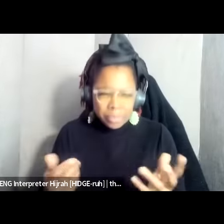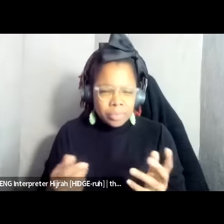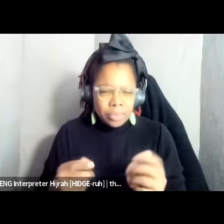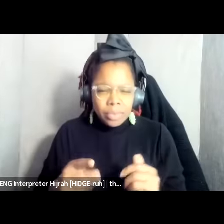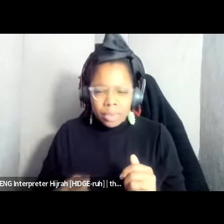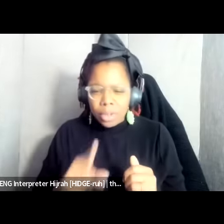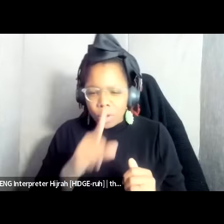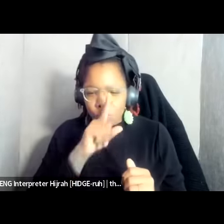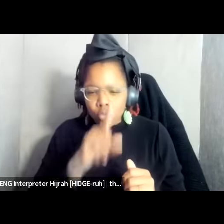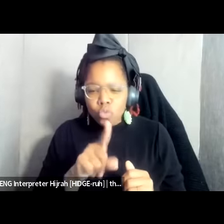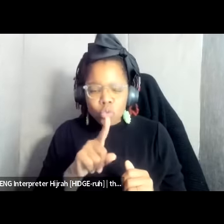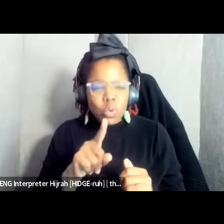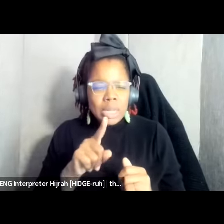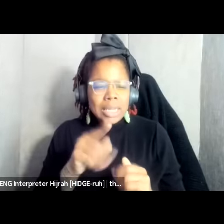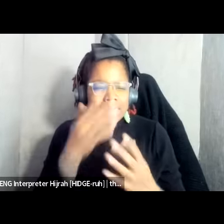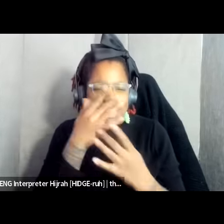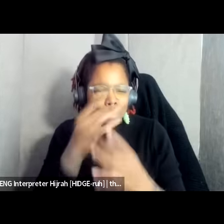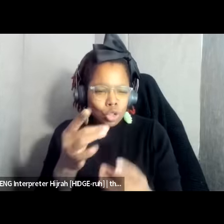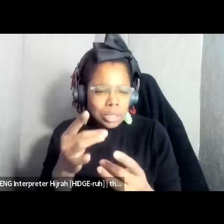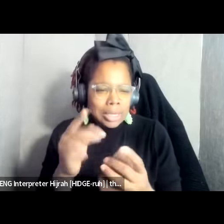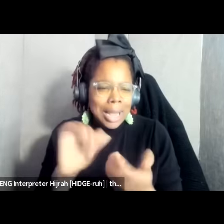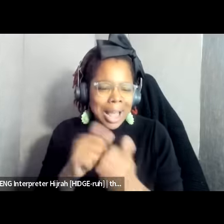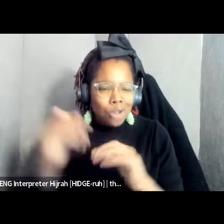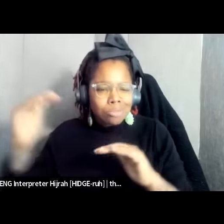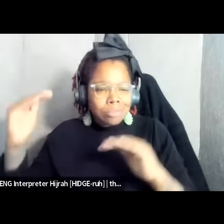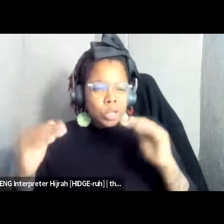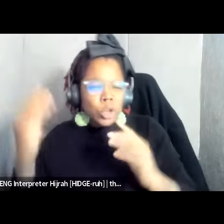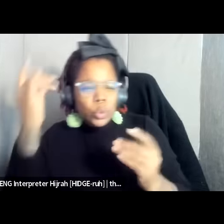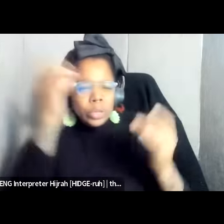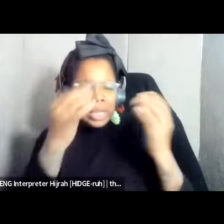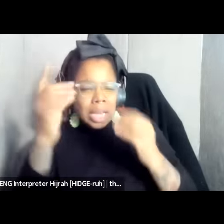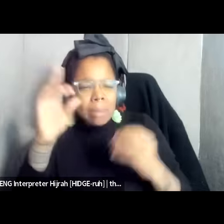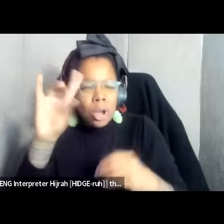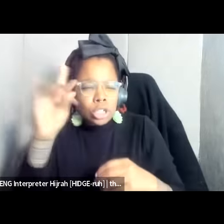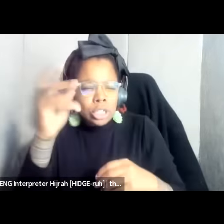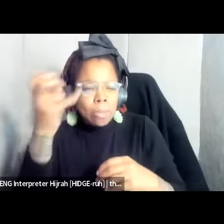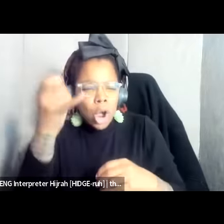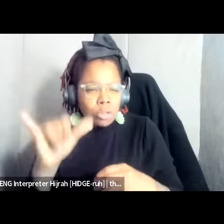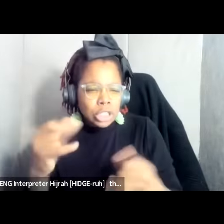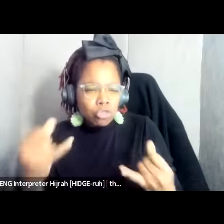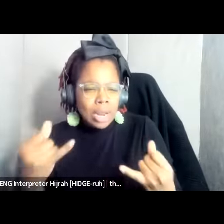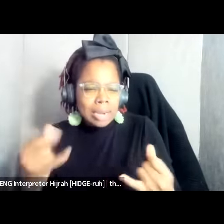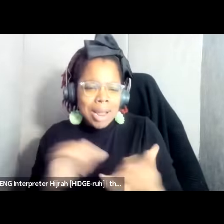of how we you know are thinking about democracy in this time how we are seeing militarization in this